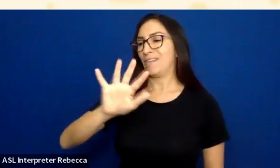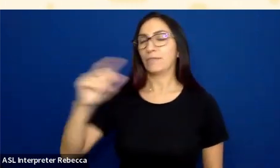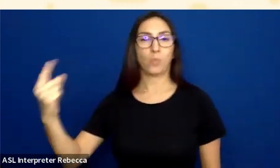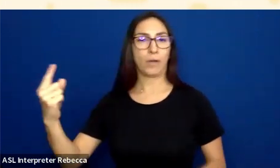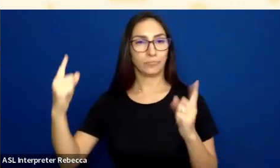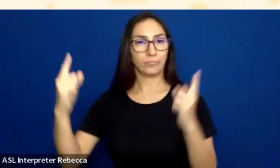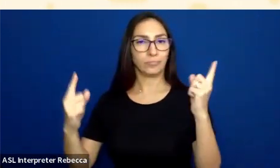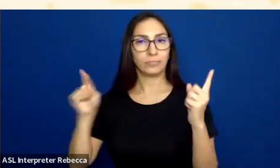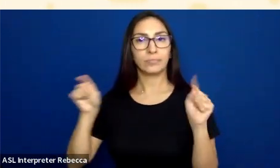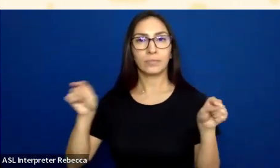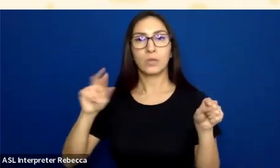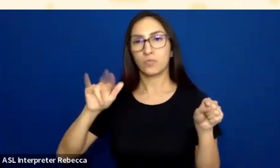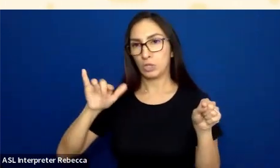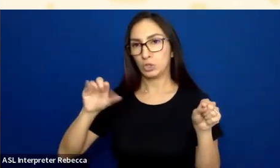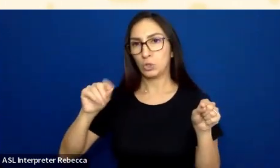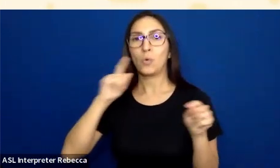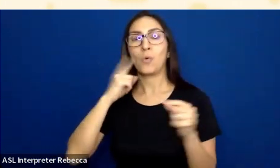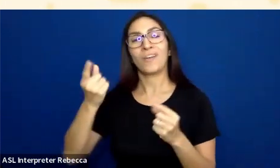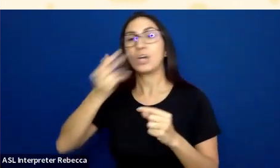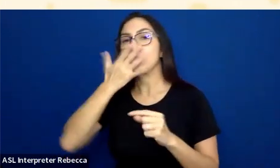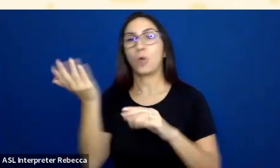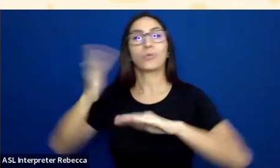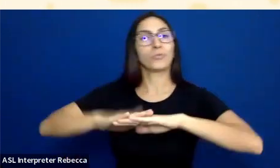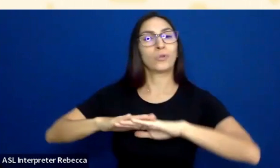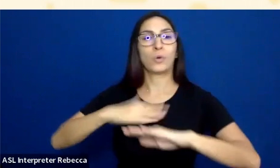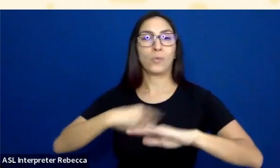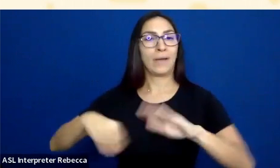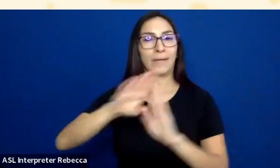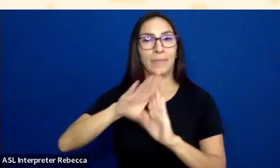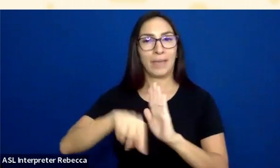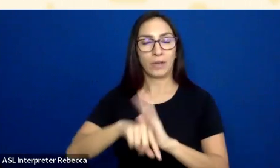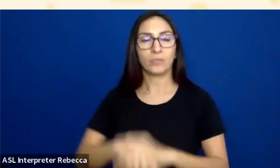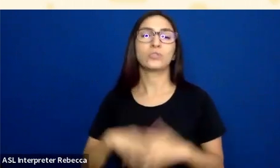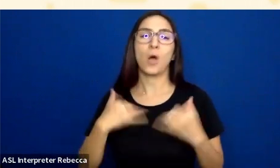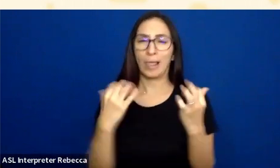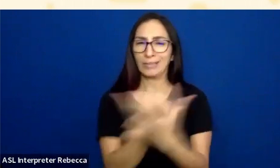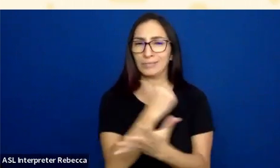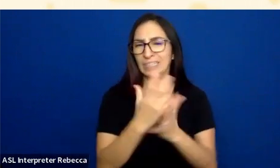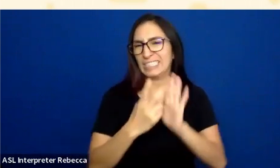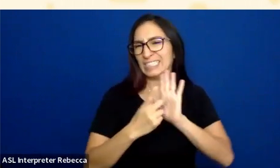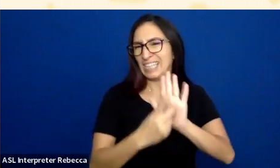Again, we have got a lot to talk about. I am going to really demo some things fairly quickly. But I am going to talk about a few tools